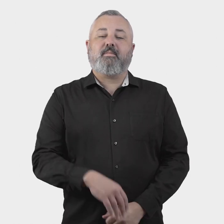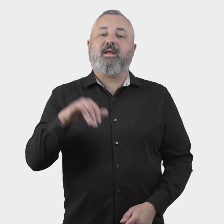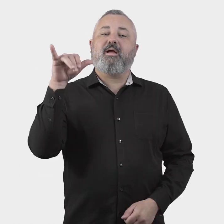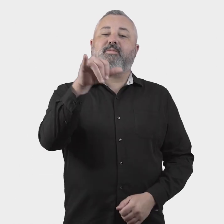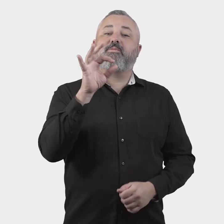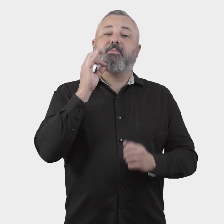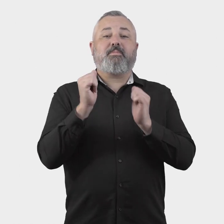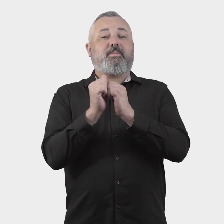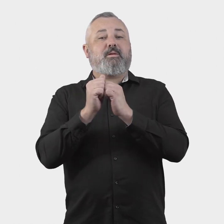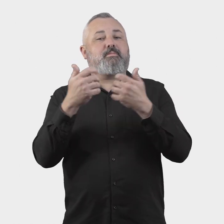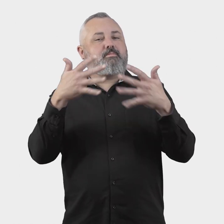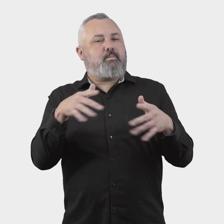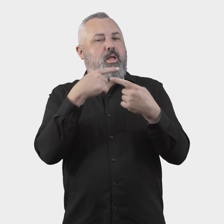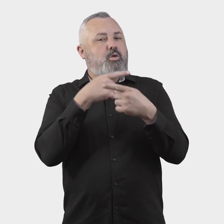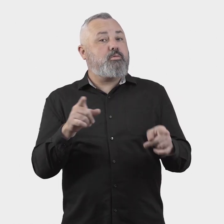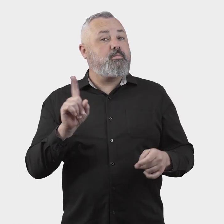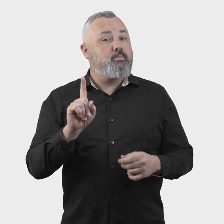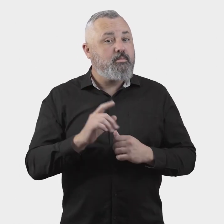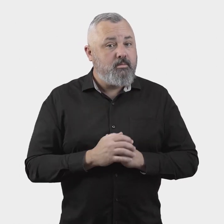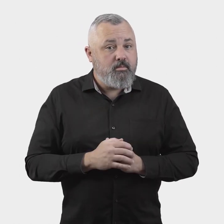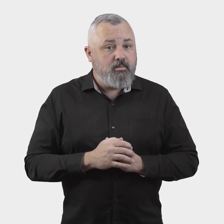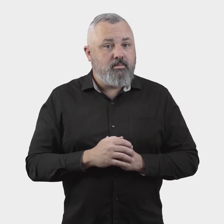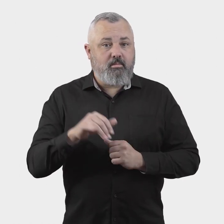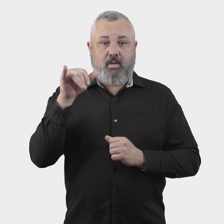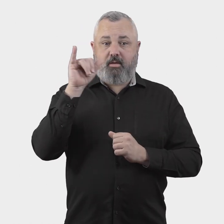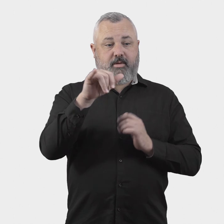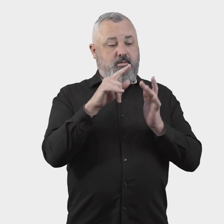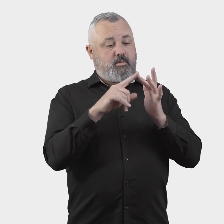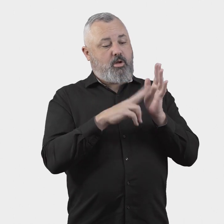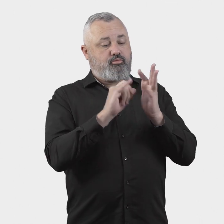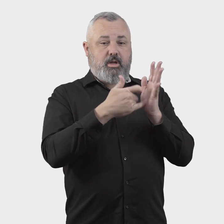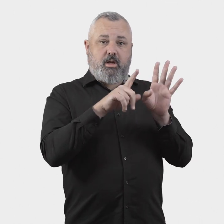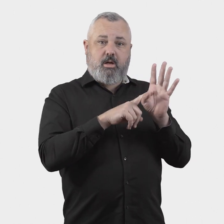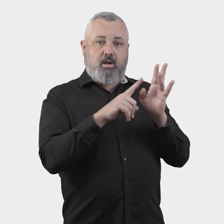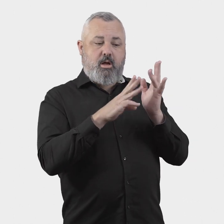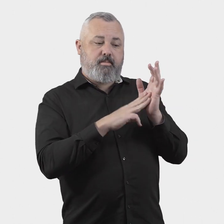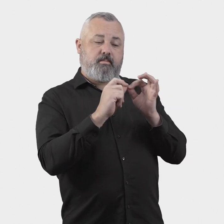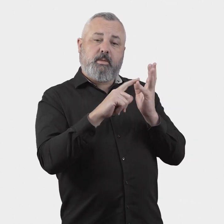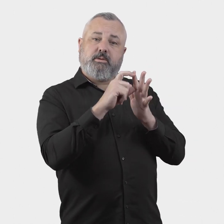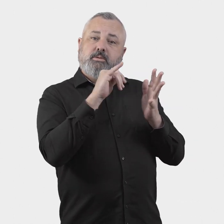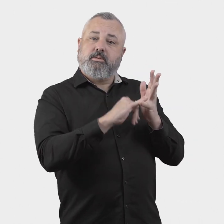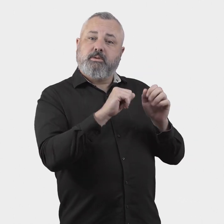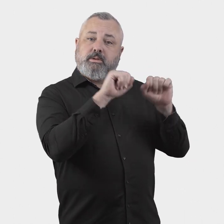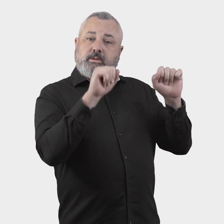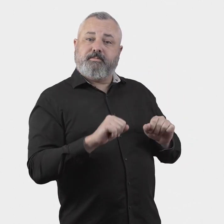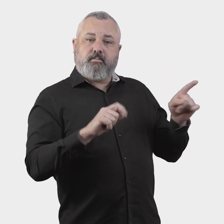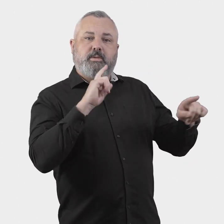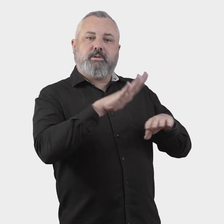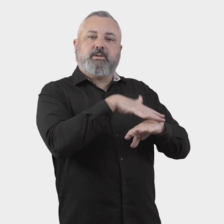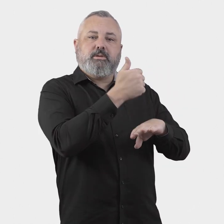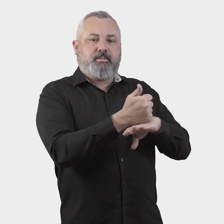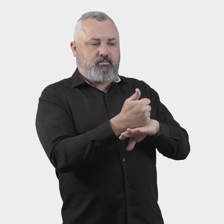The Aviation White Paper announced that the Aviation Industry Ombuds Scheme will be established by